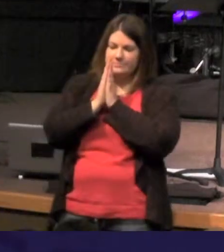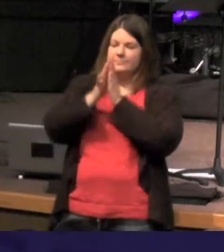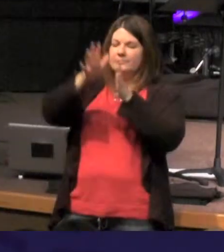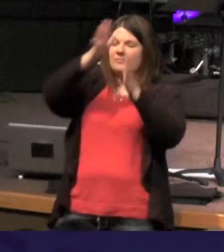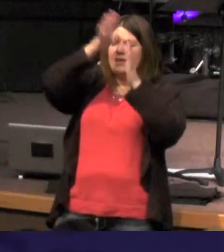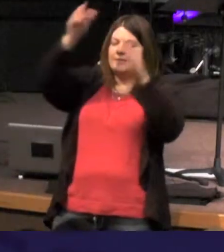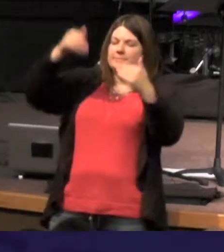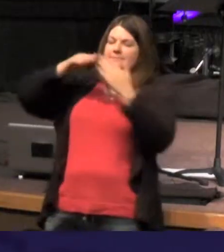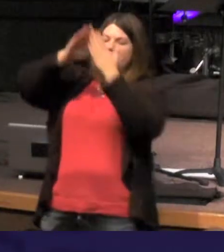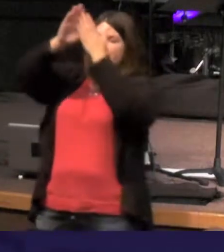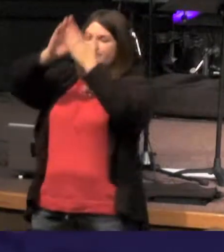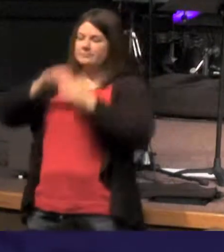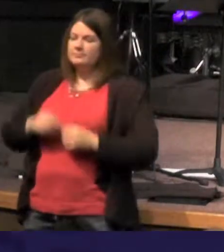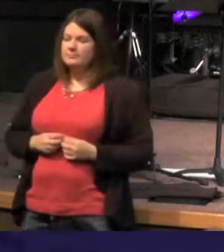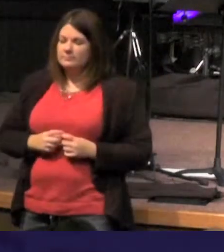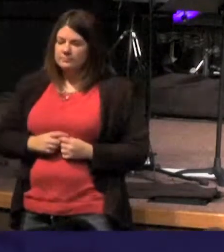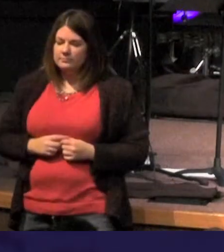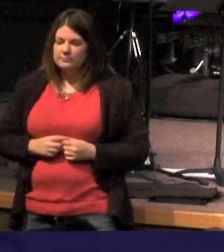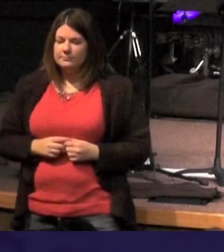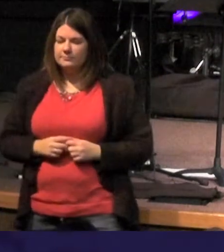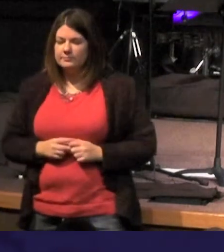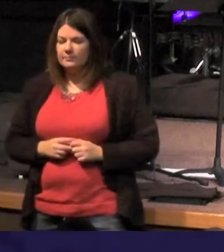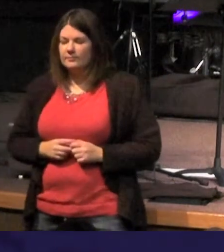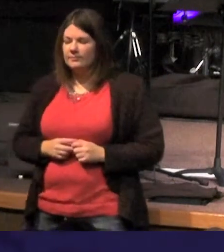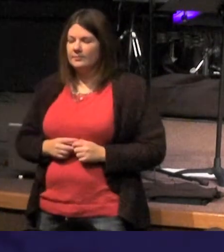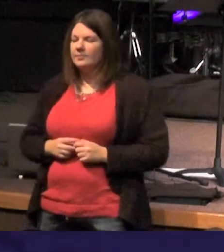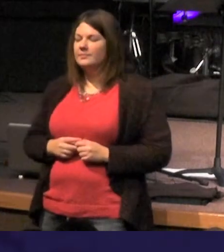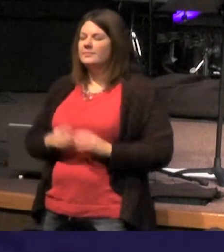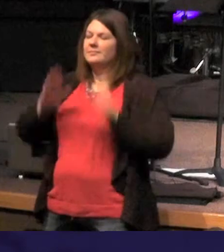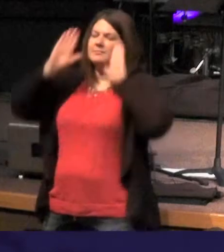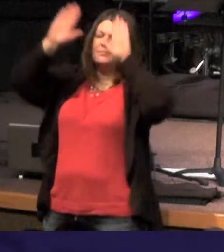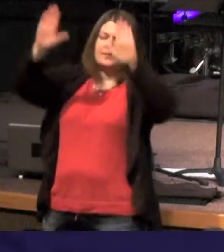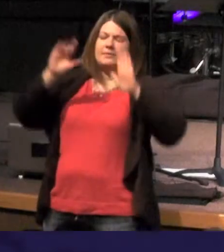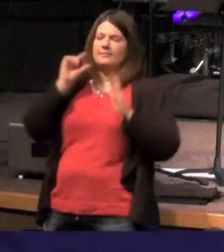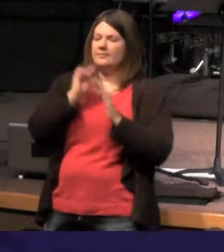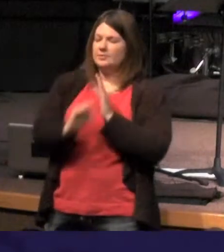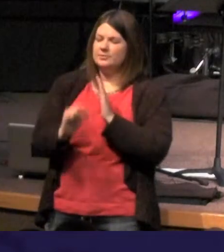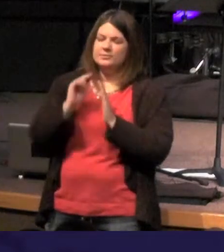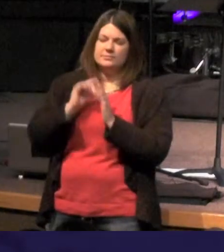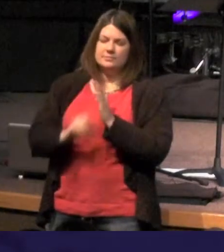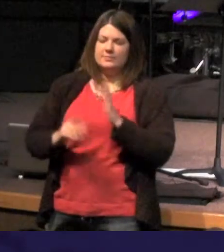Father I want to come before you what a magnificent verse